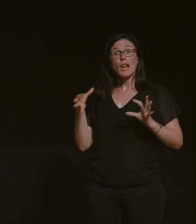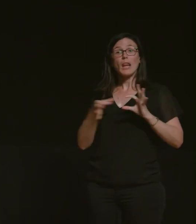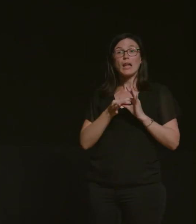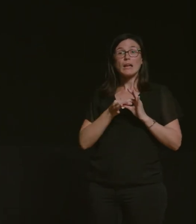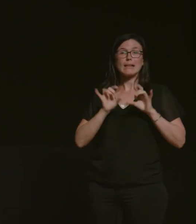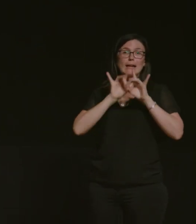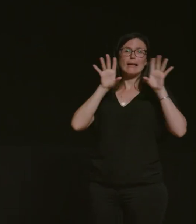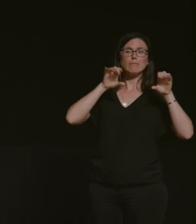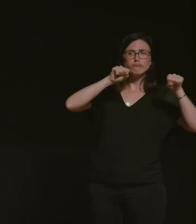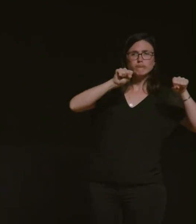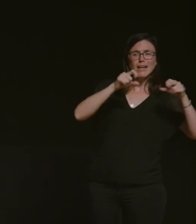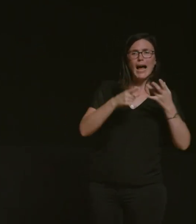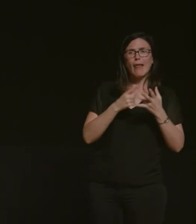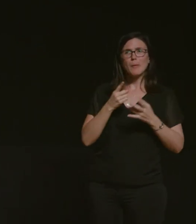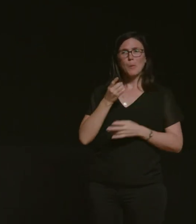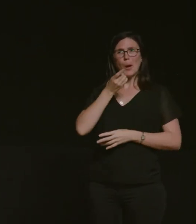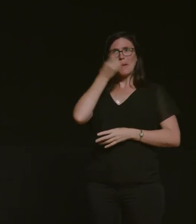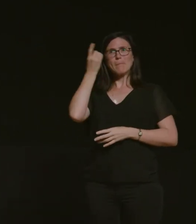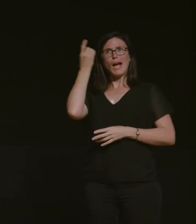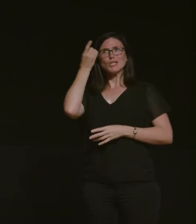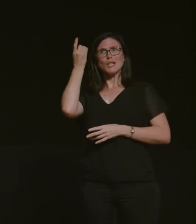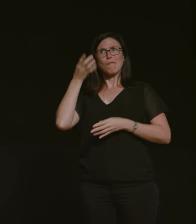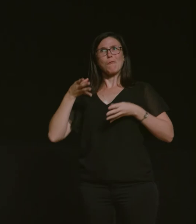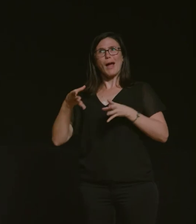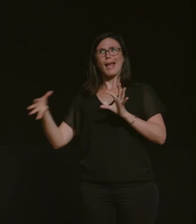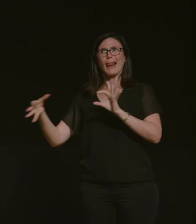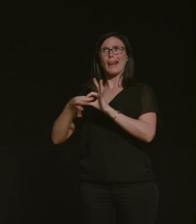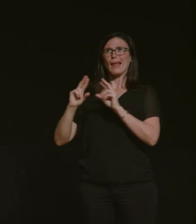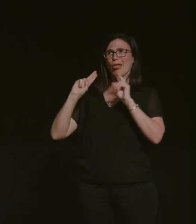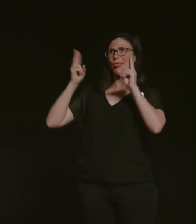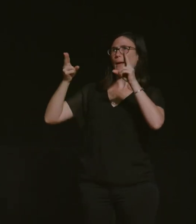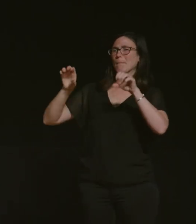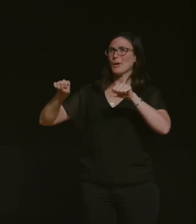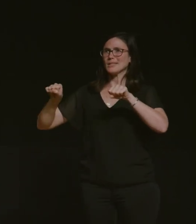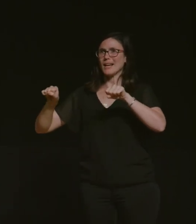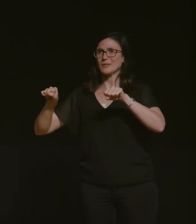imaginative in their interpretation of the theme you are going to love it it says so so it's true